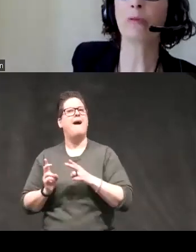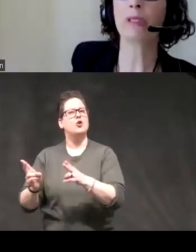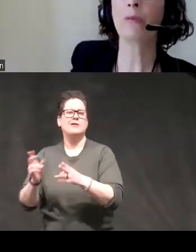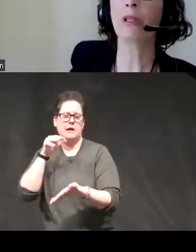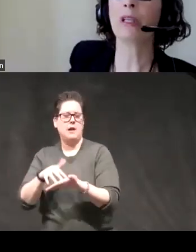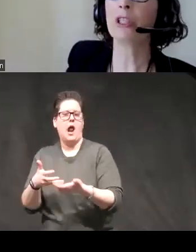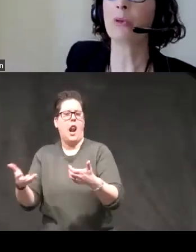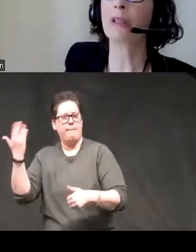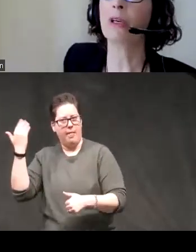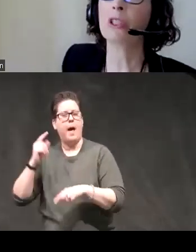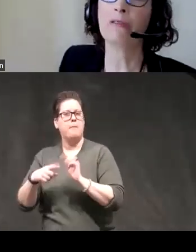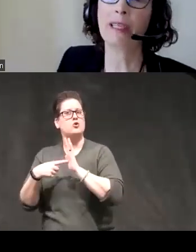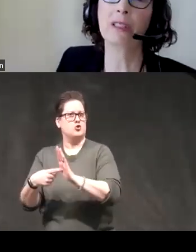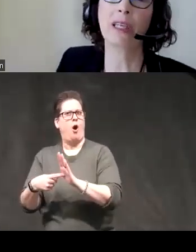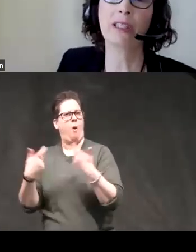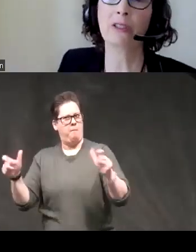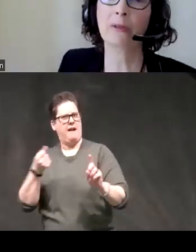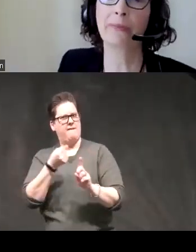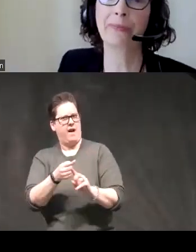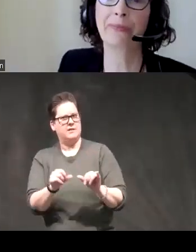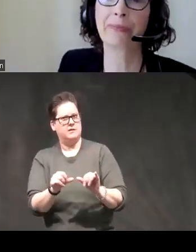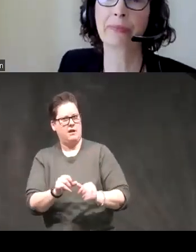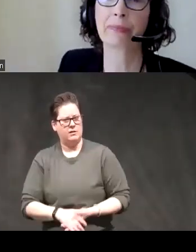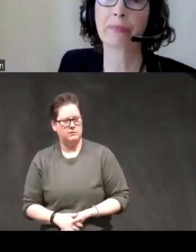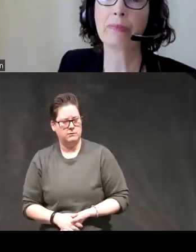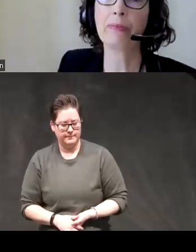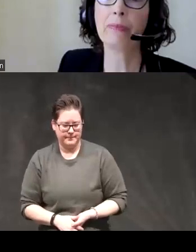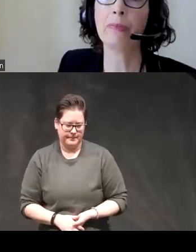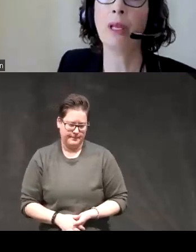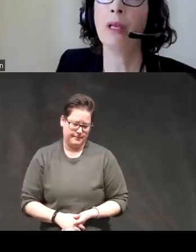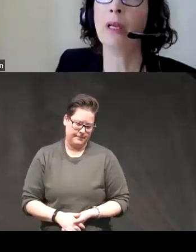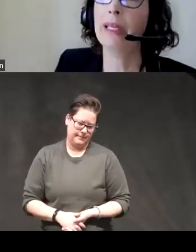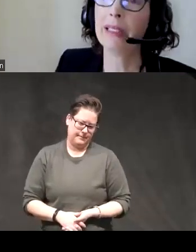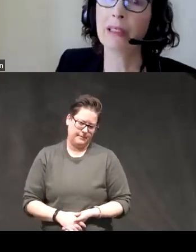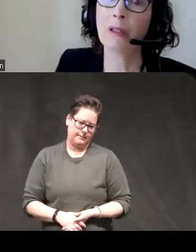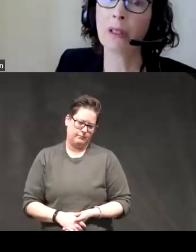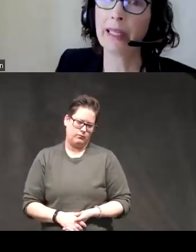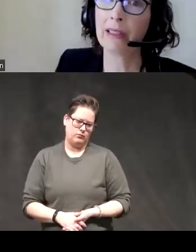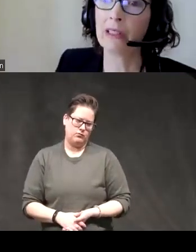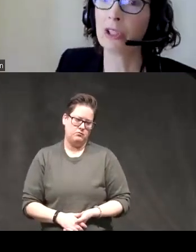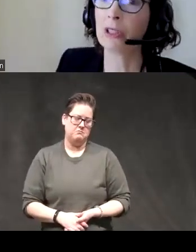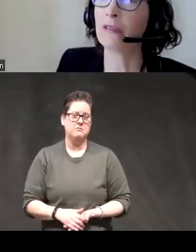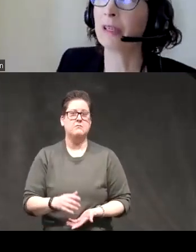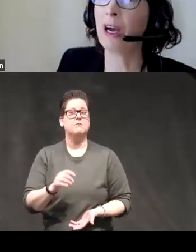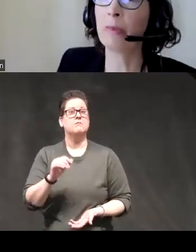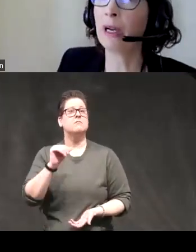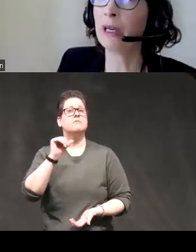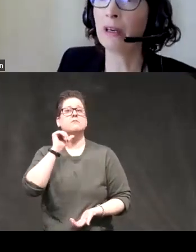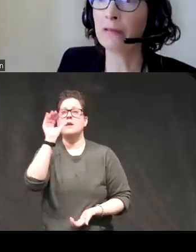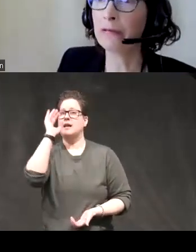but was similarly showing larger effect sizes it doesn't look like this is just a phenomenon of